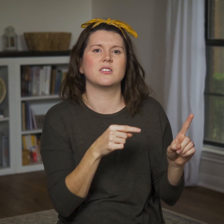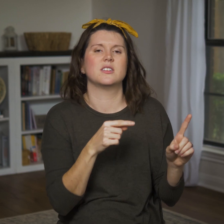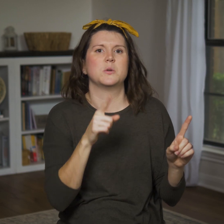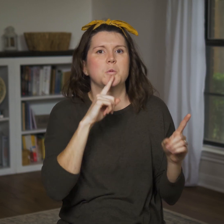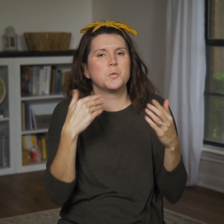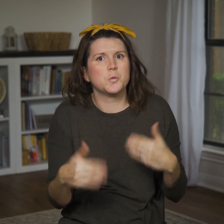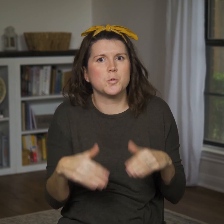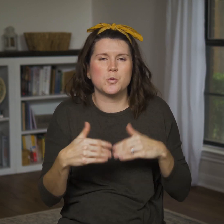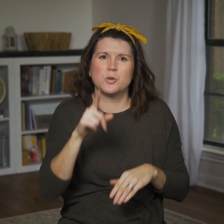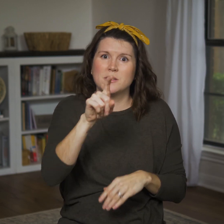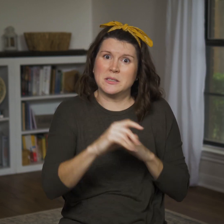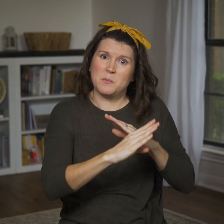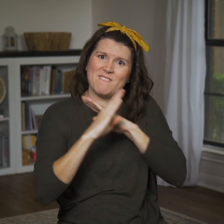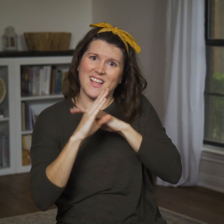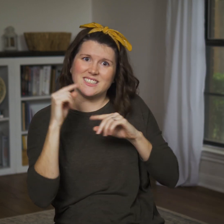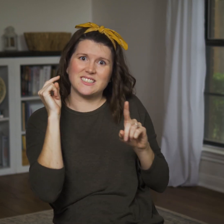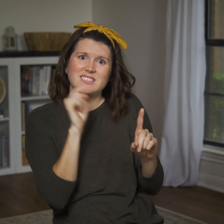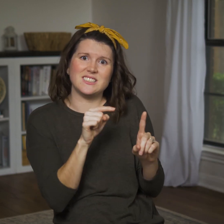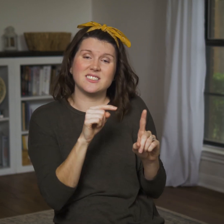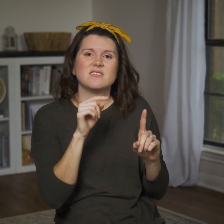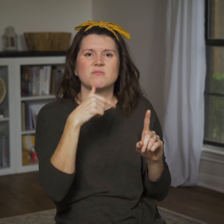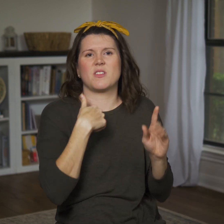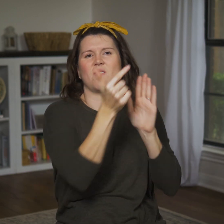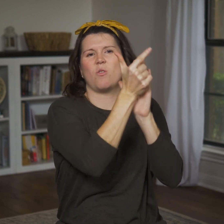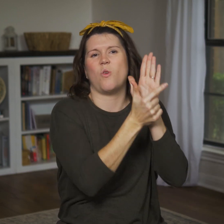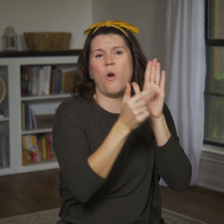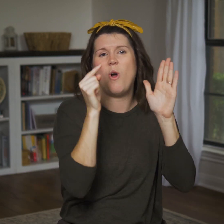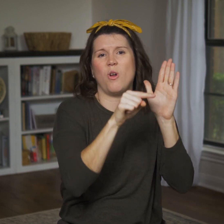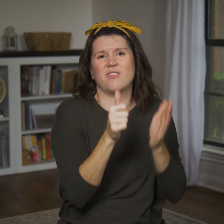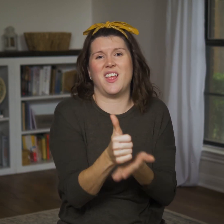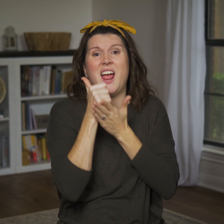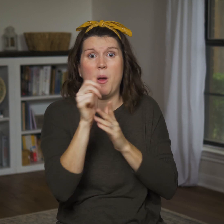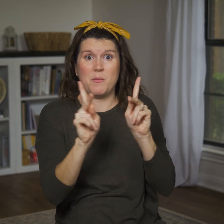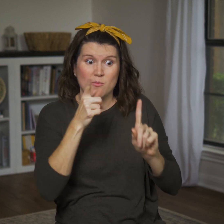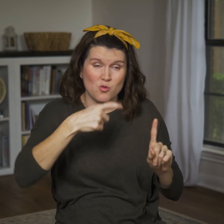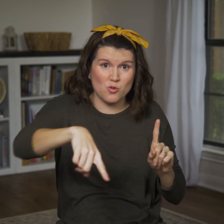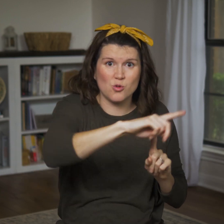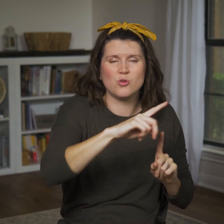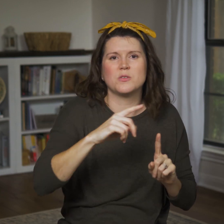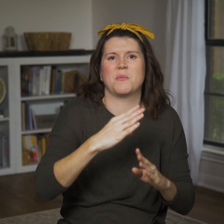These are intense preventative measures, but these laws are supposed to deter people